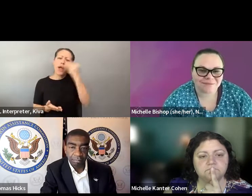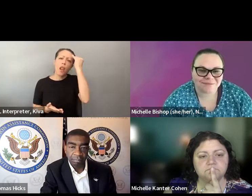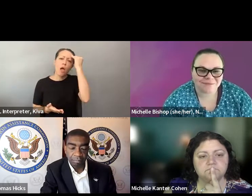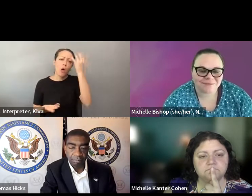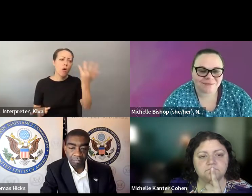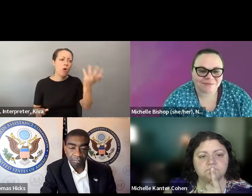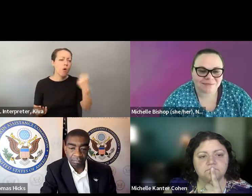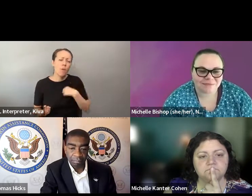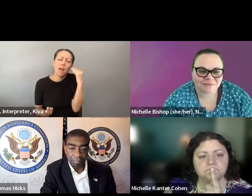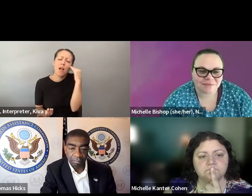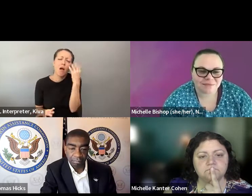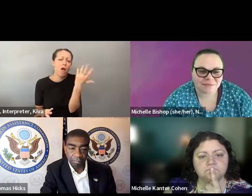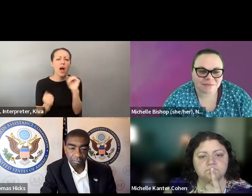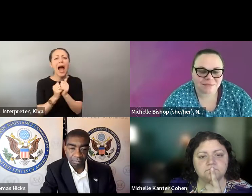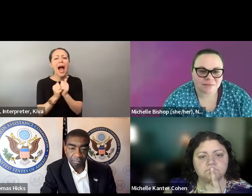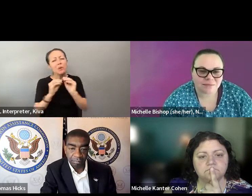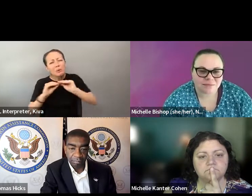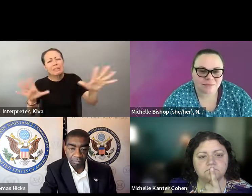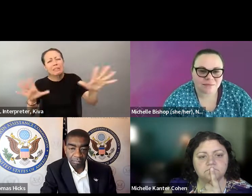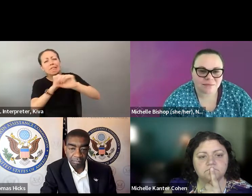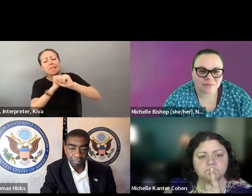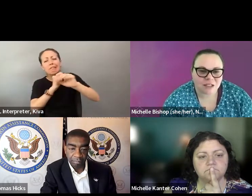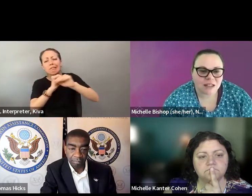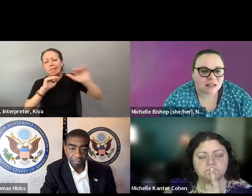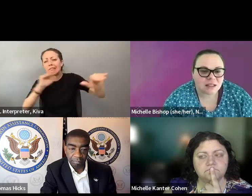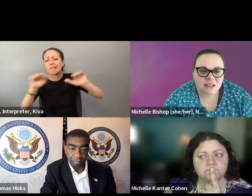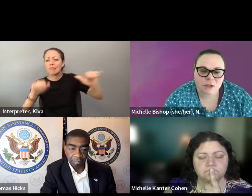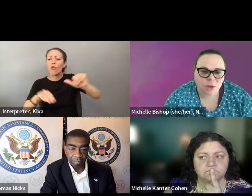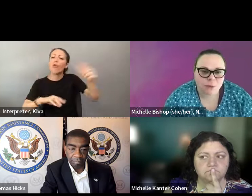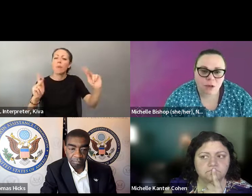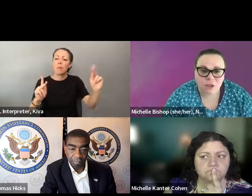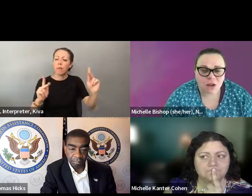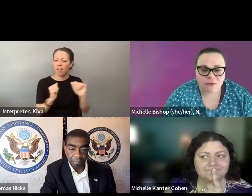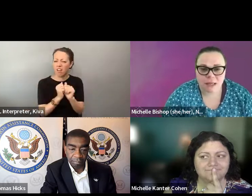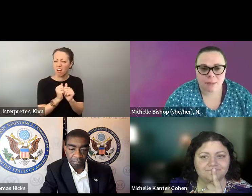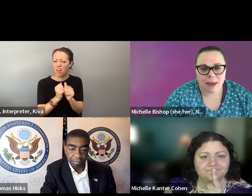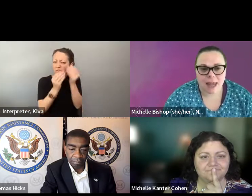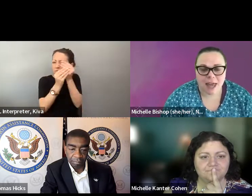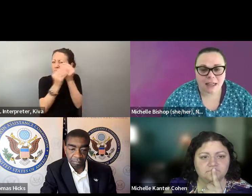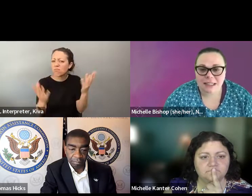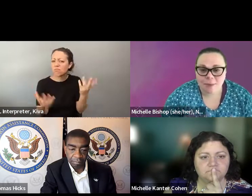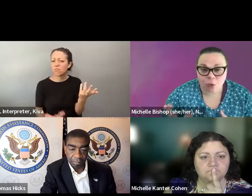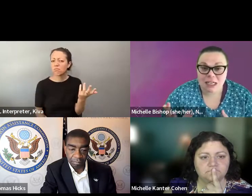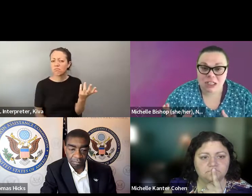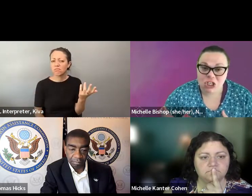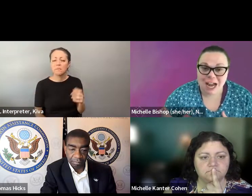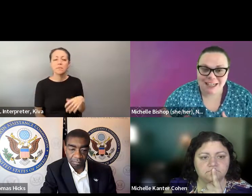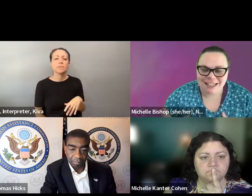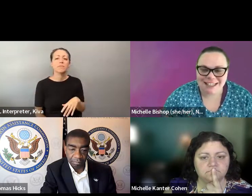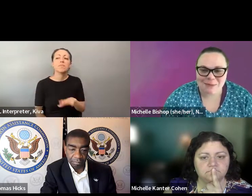We've talked about a lot of issues and a lot he is. How do we get these concepts and the issues and and suggestions for improvement out beyond You know, the people in this room and the people. improvement out beyond, you know, the people in this room and the people